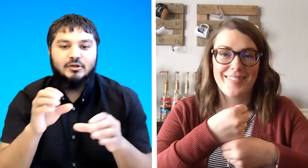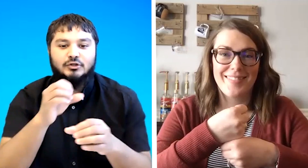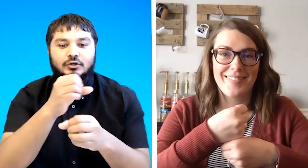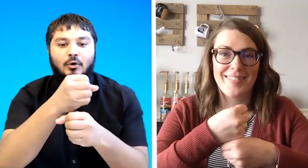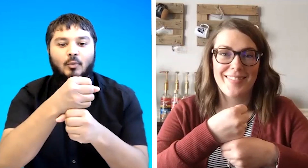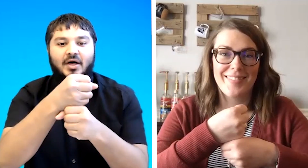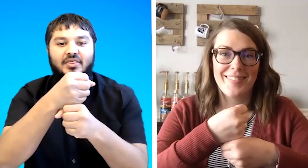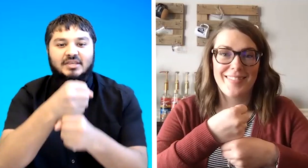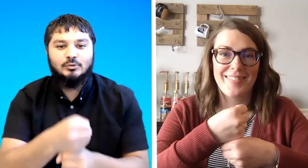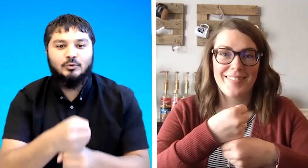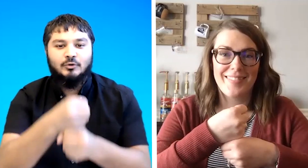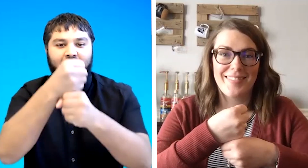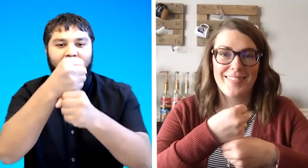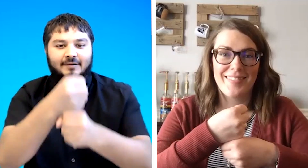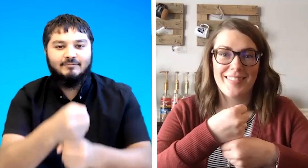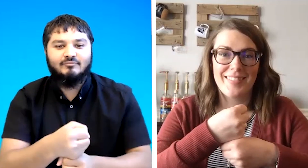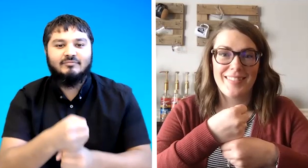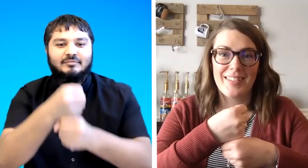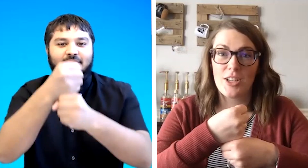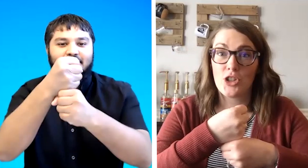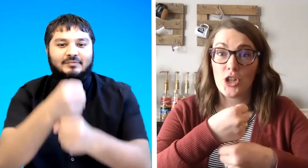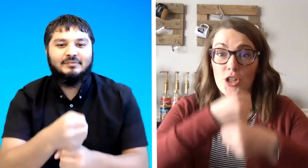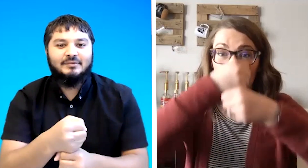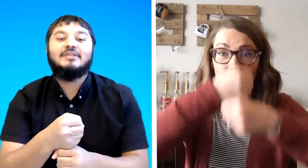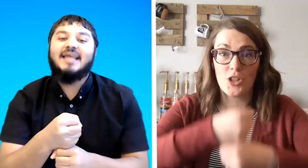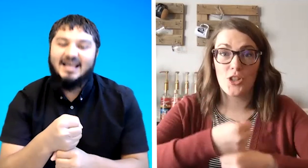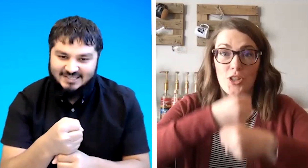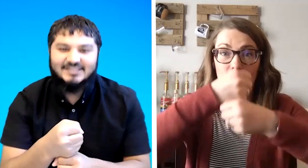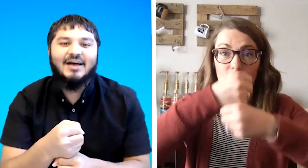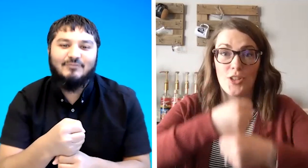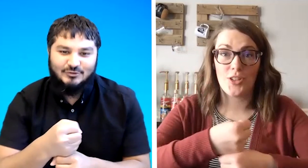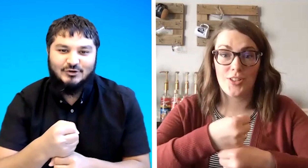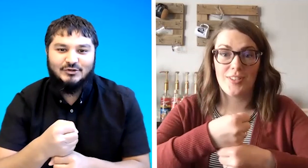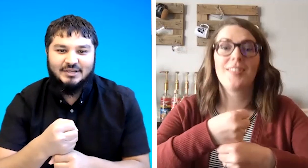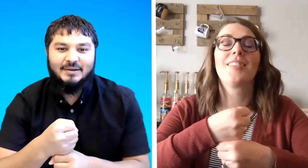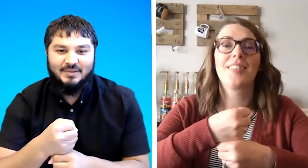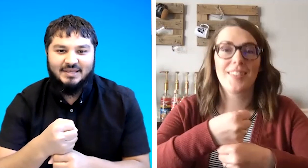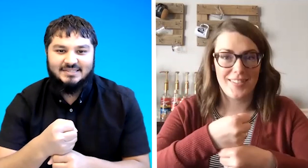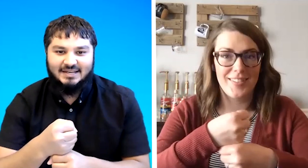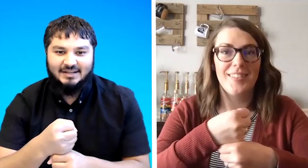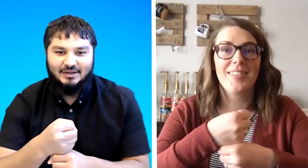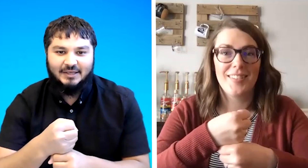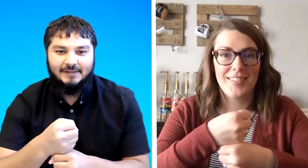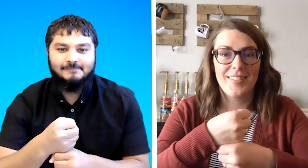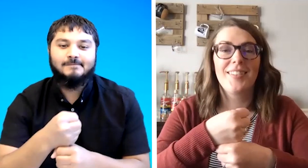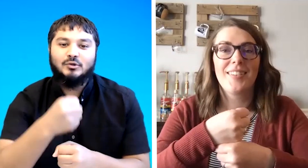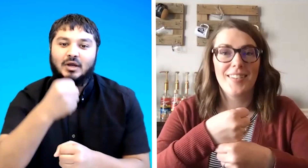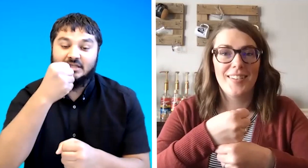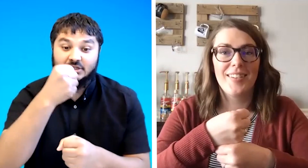do you know what this would mean church that's the sign for church in bsn okay so i teach